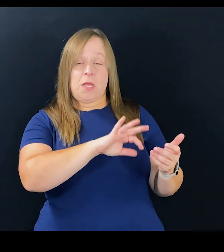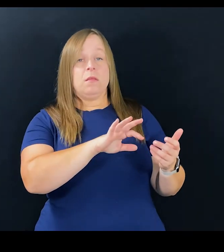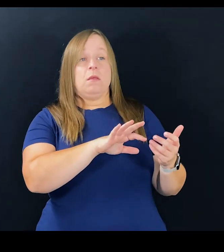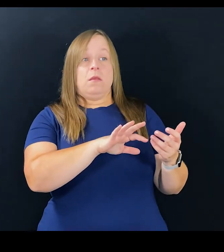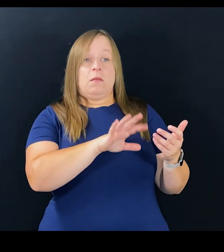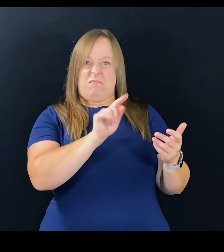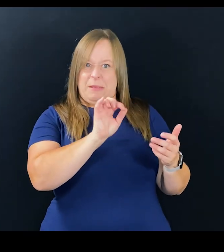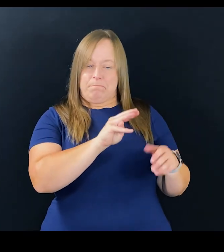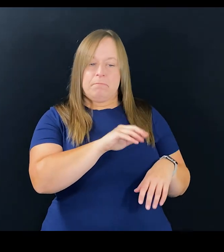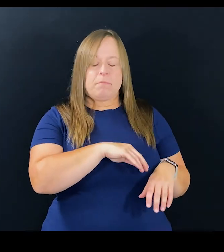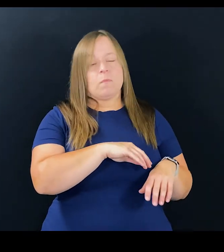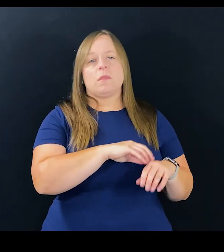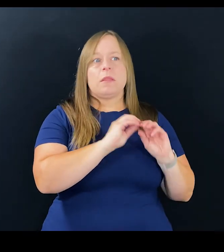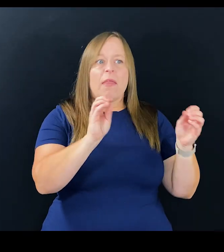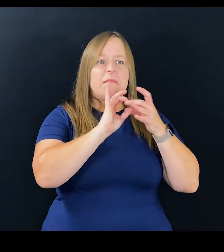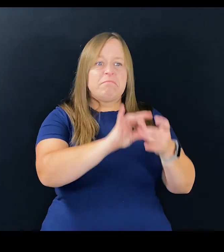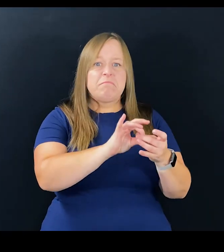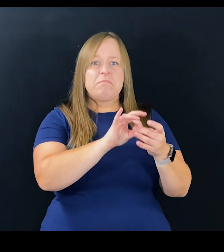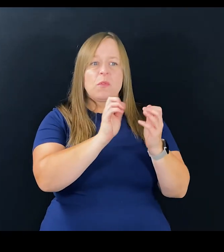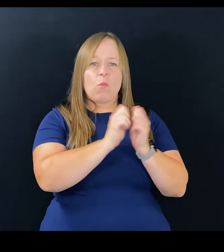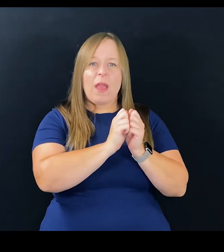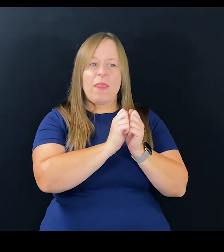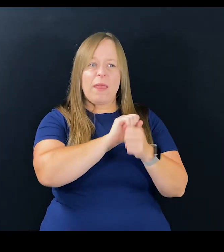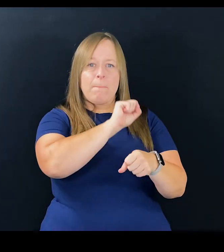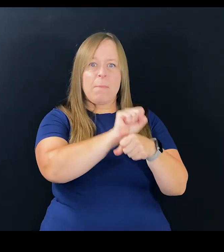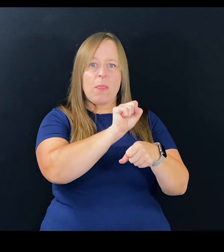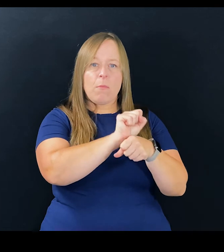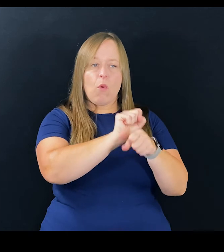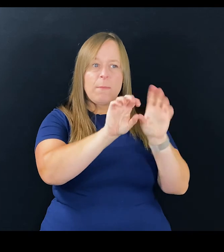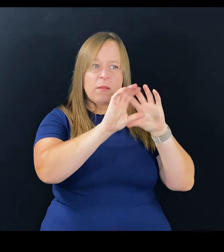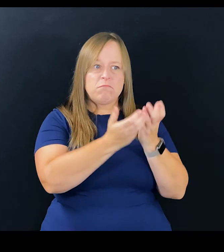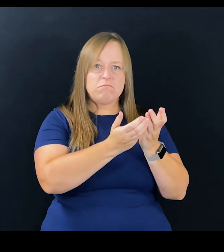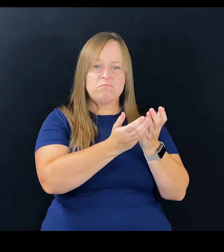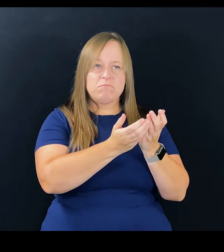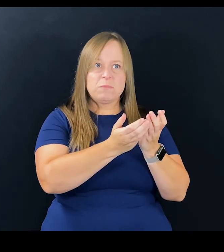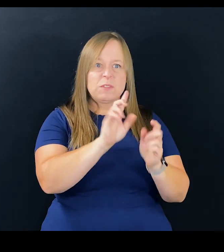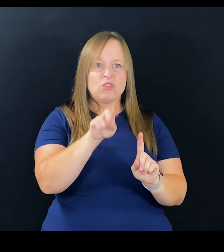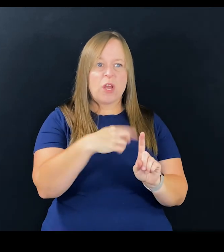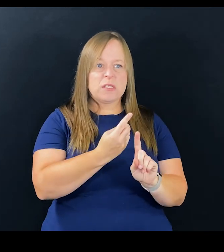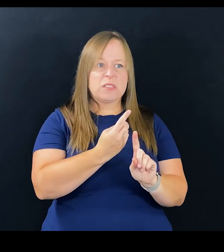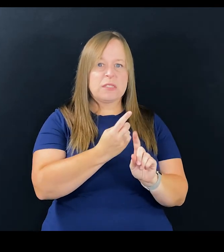There are many benefits that have nothing to do with the employment realm.